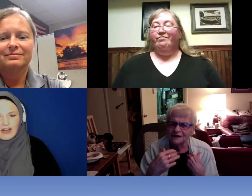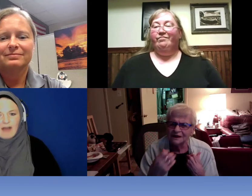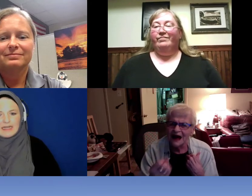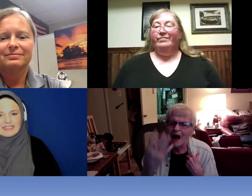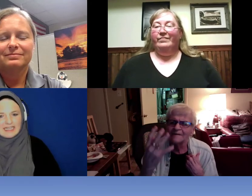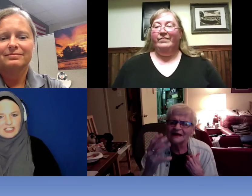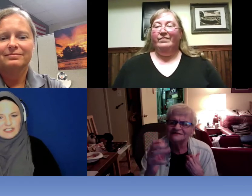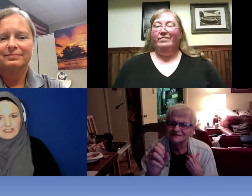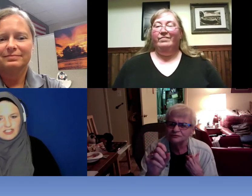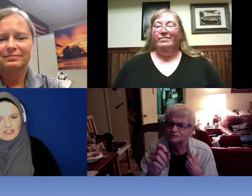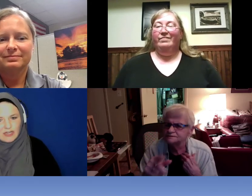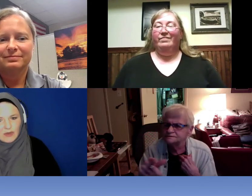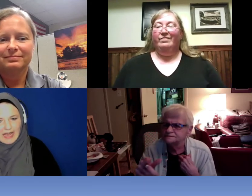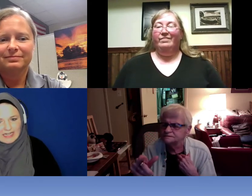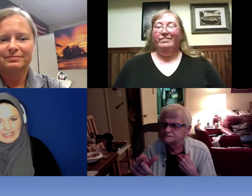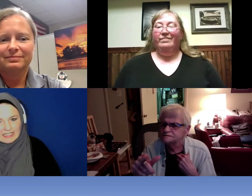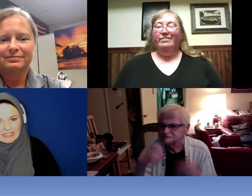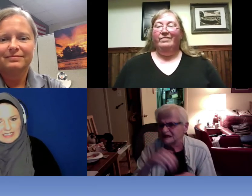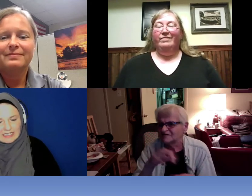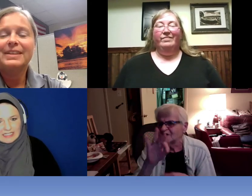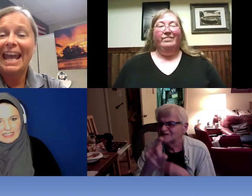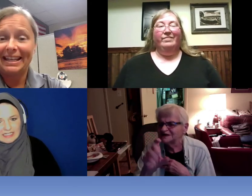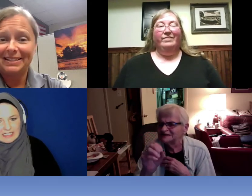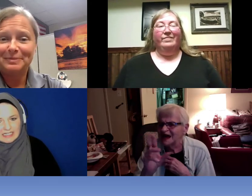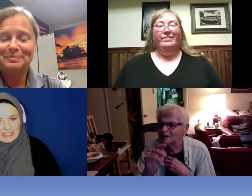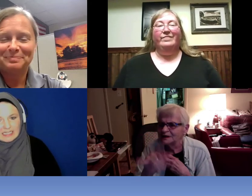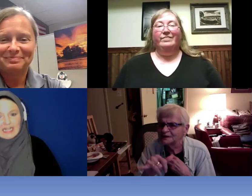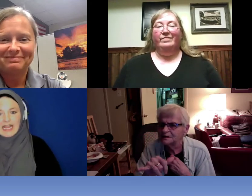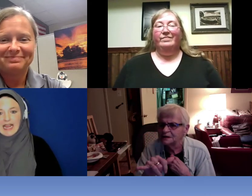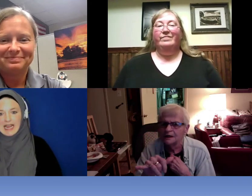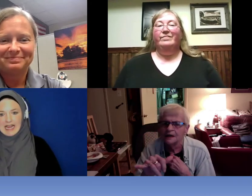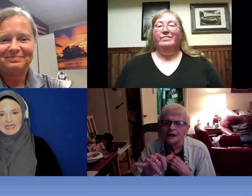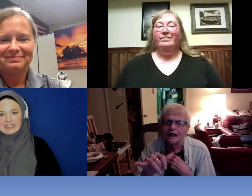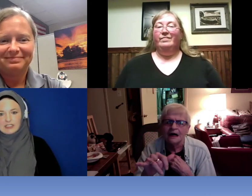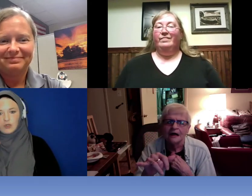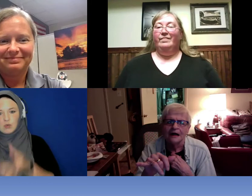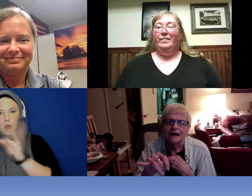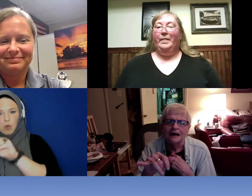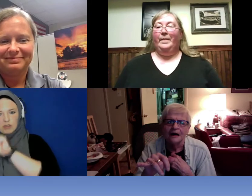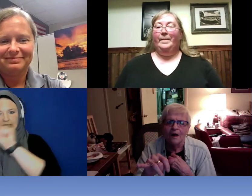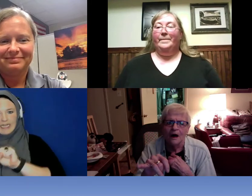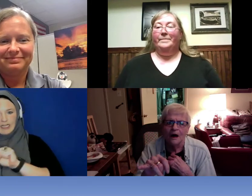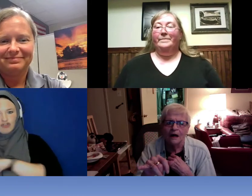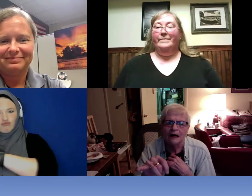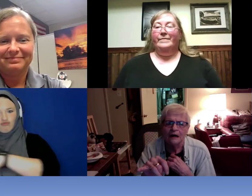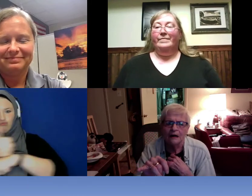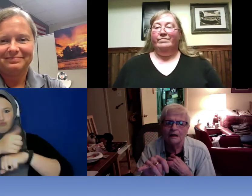know how many stations did you say you had ? >> Reanna: Eight